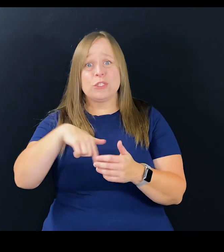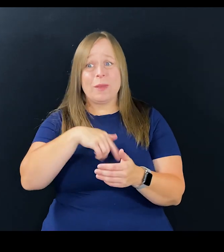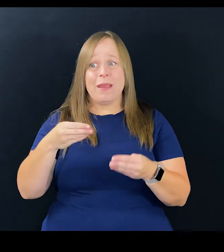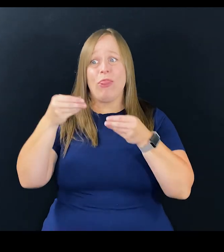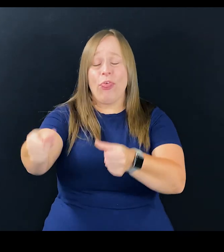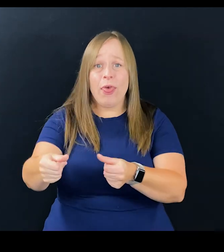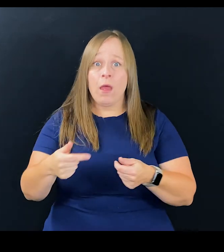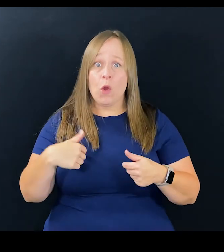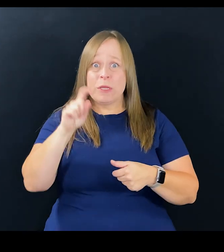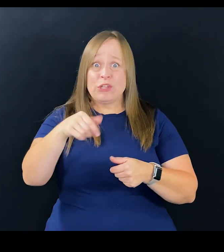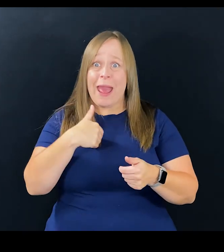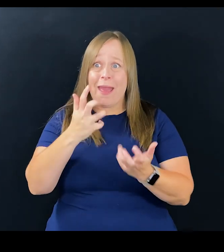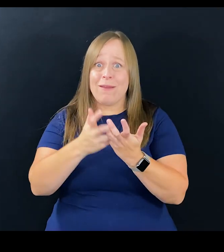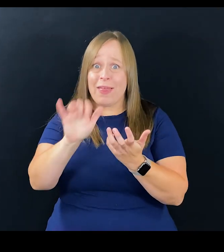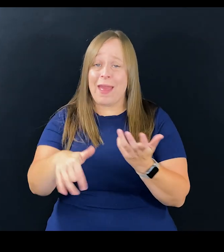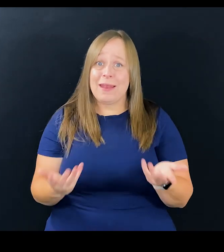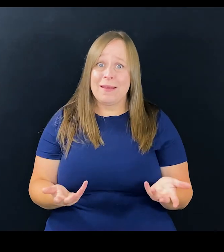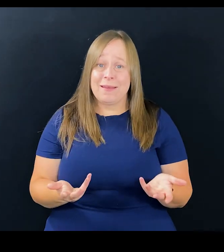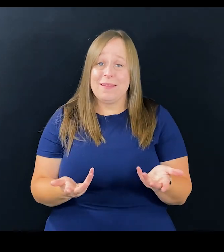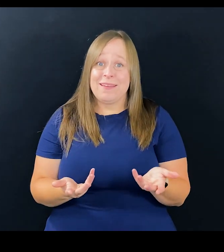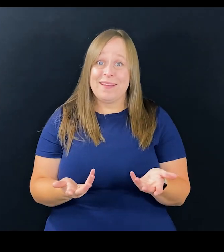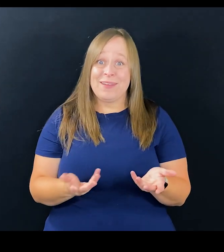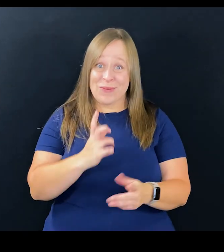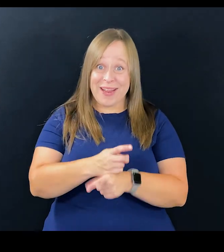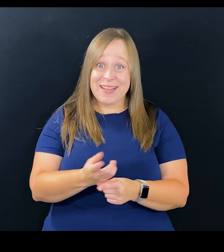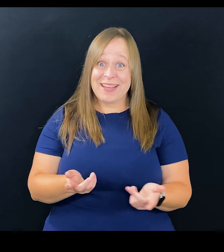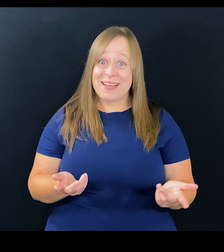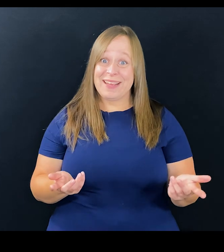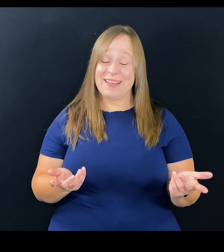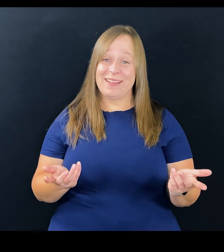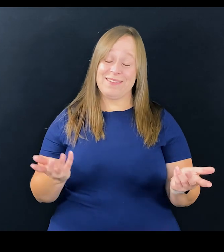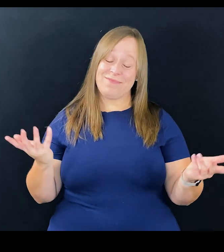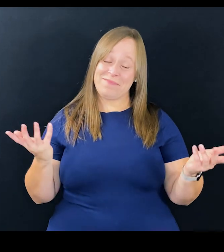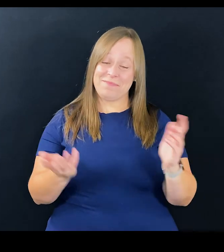And for the taxes we pay, we should have that, we should have that.